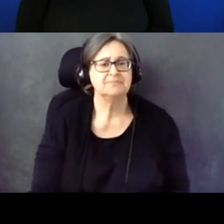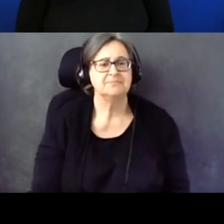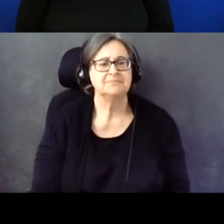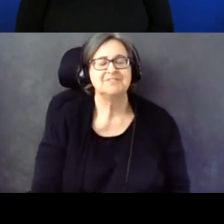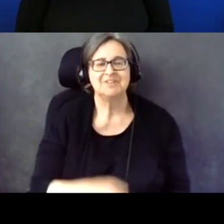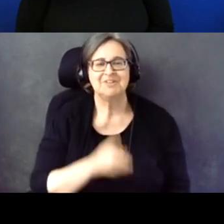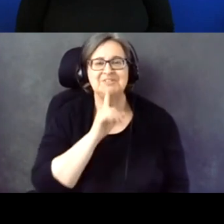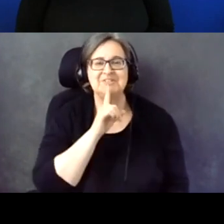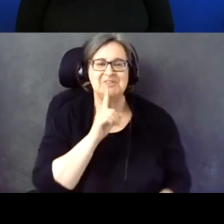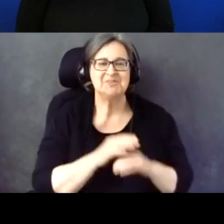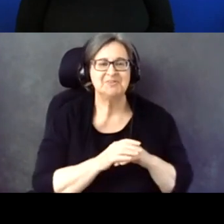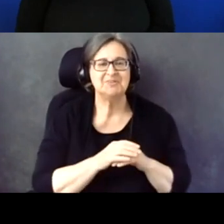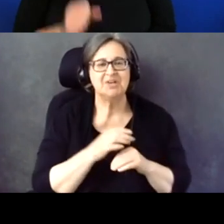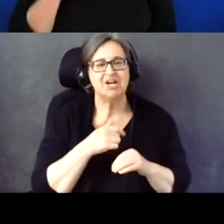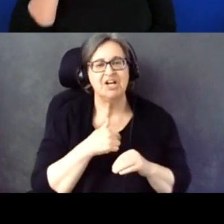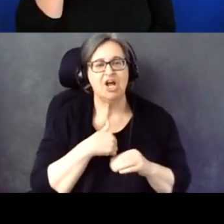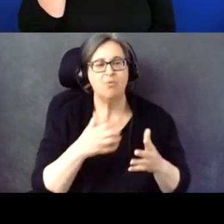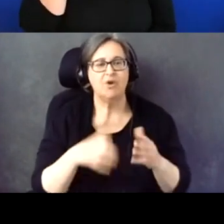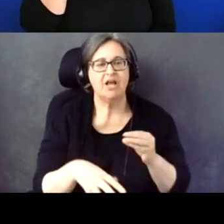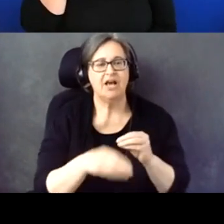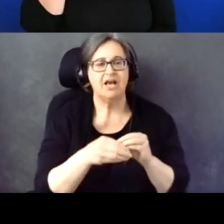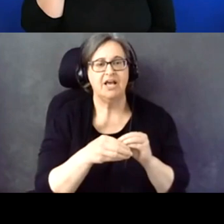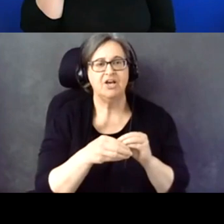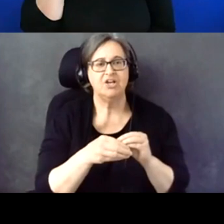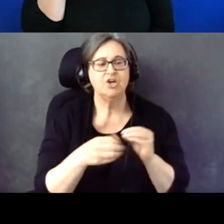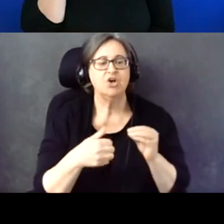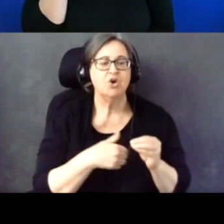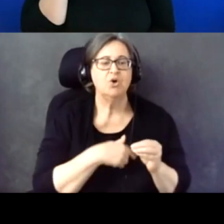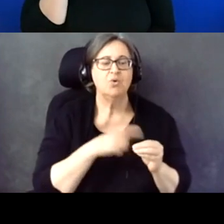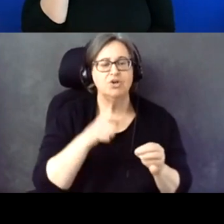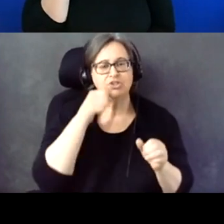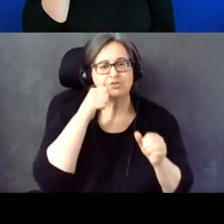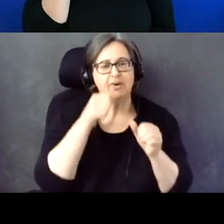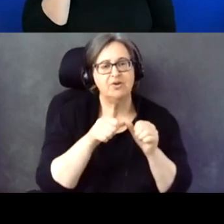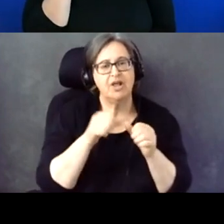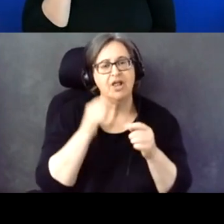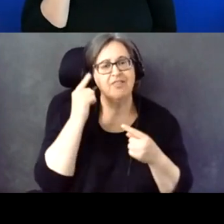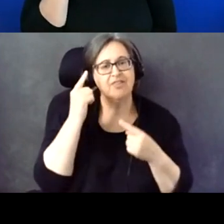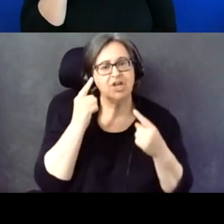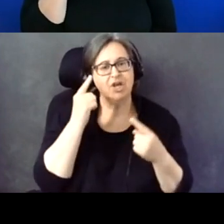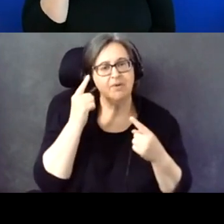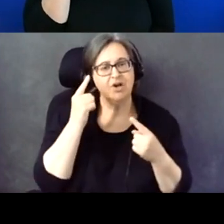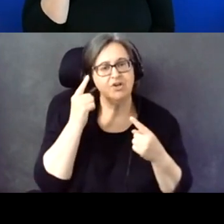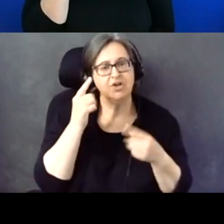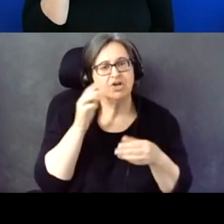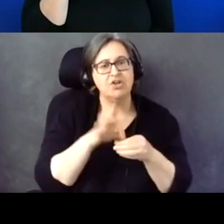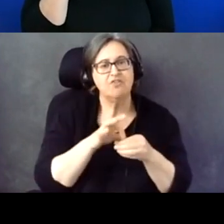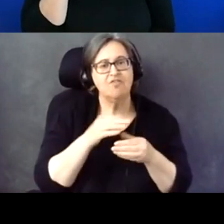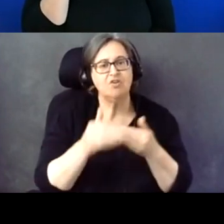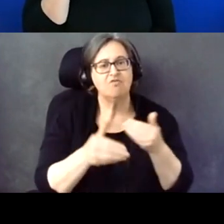I would just add that we should remember to think about the voting process is not just